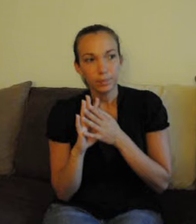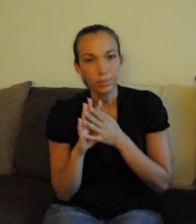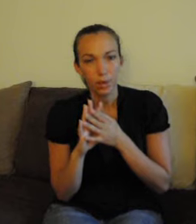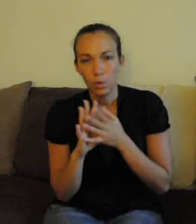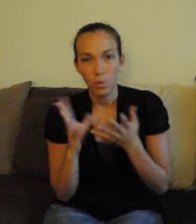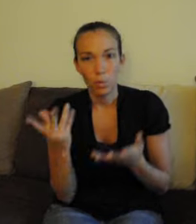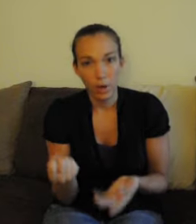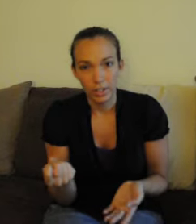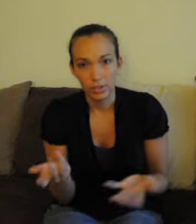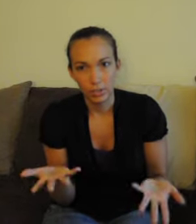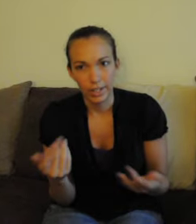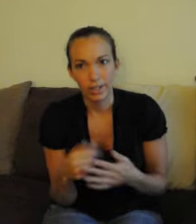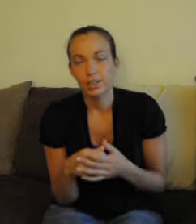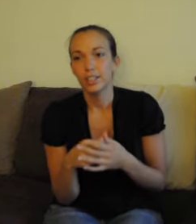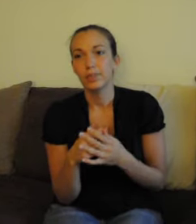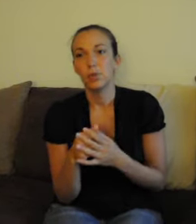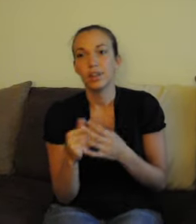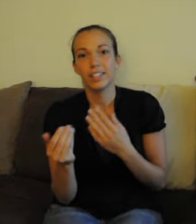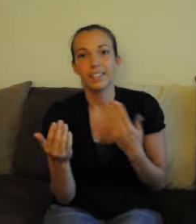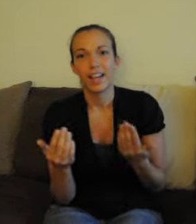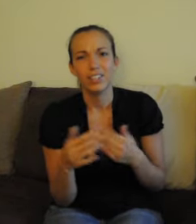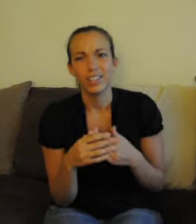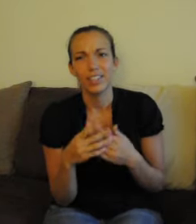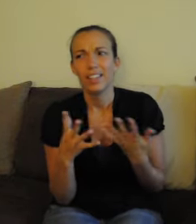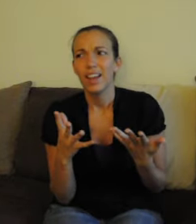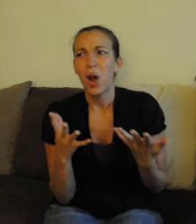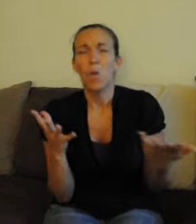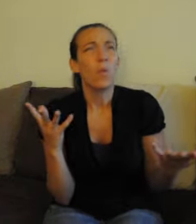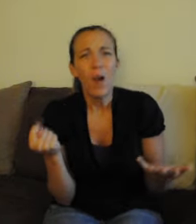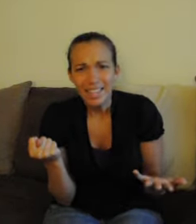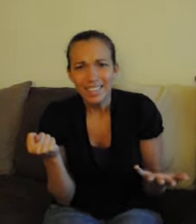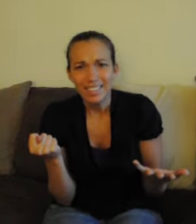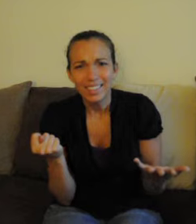"what are you doing" It's more of an exaggeration like WHAT?!